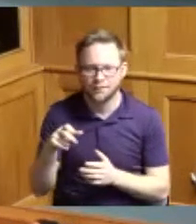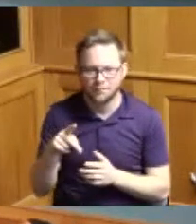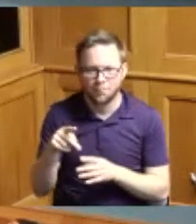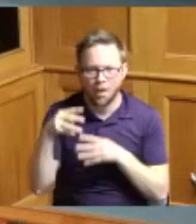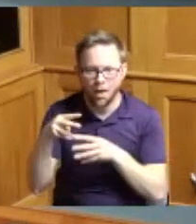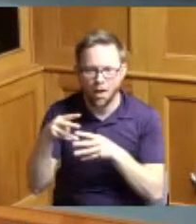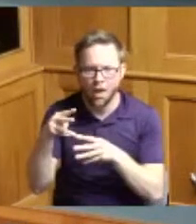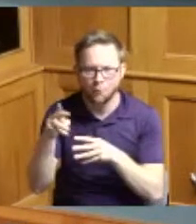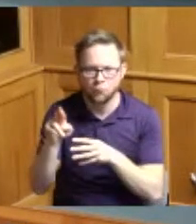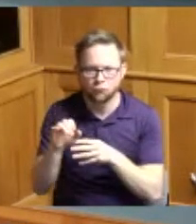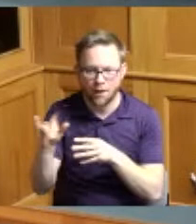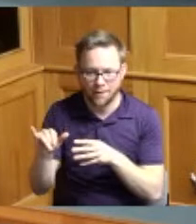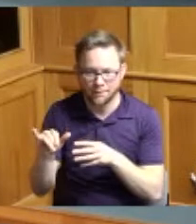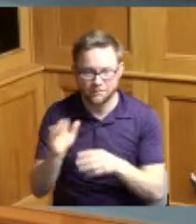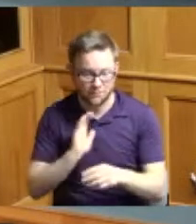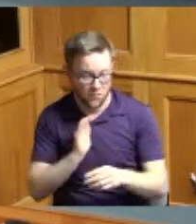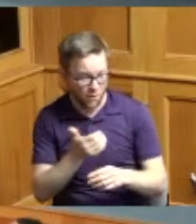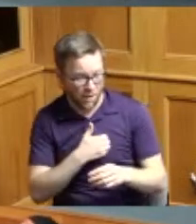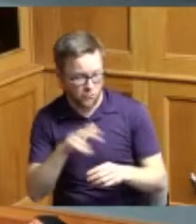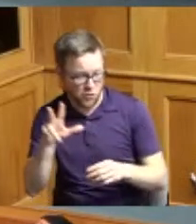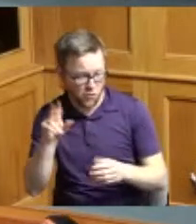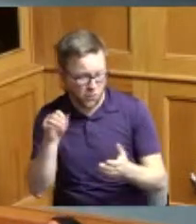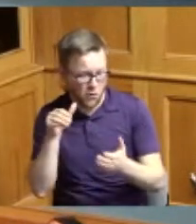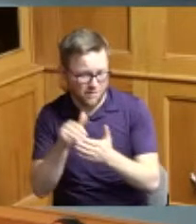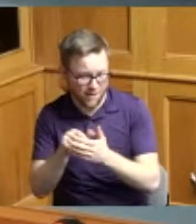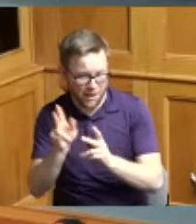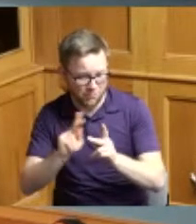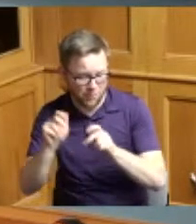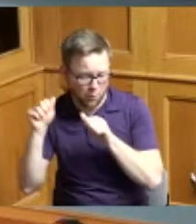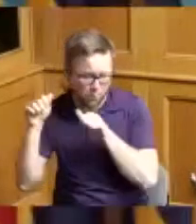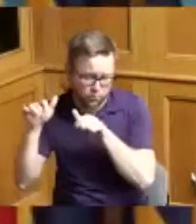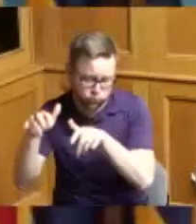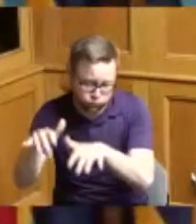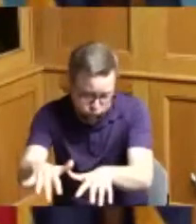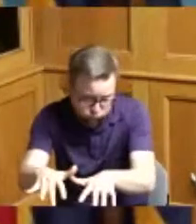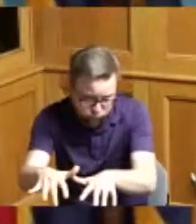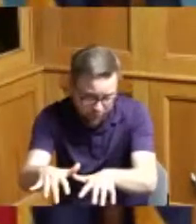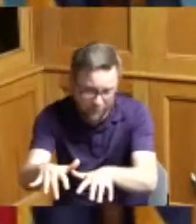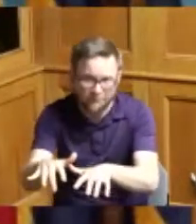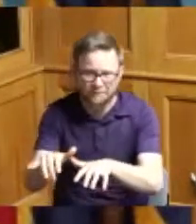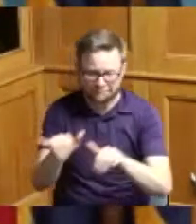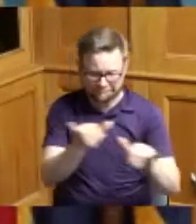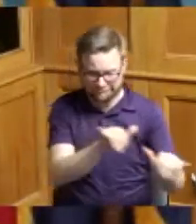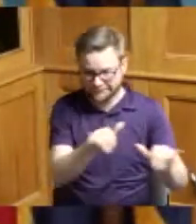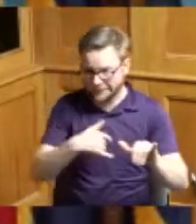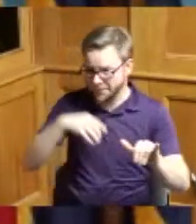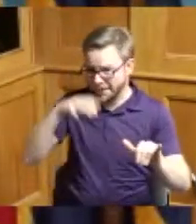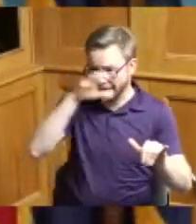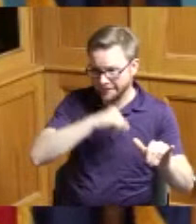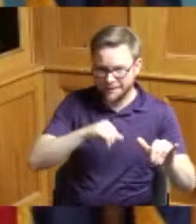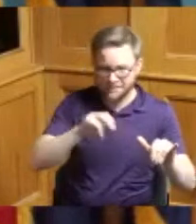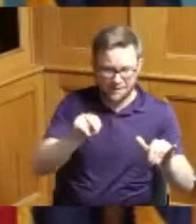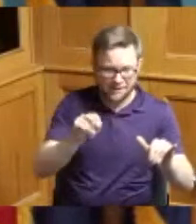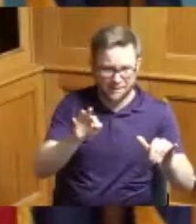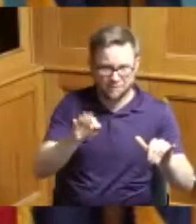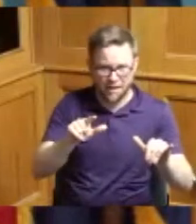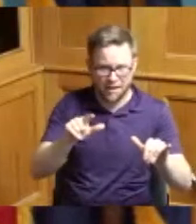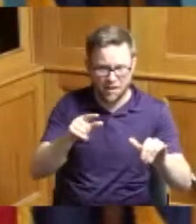I said our pep rally had 30,000 people and the same I guess NFL said you could do a pet rally in